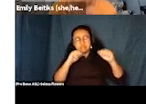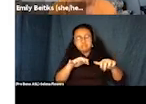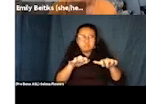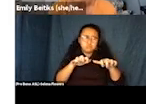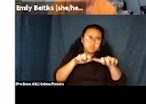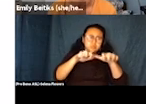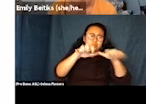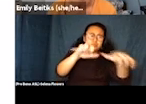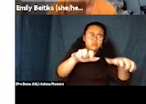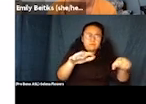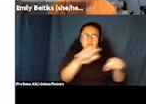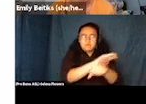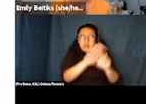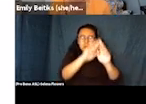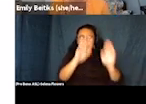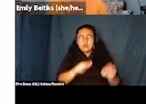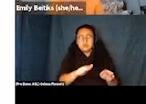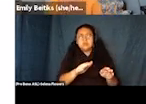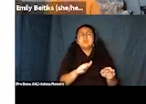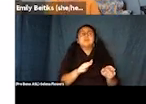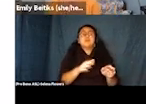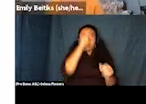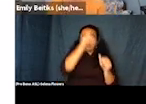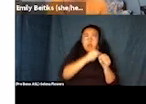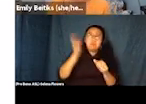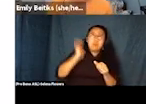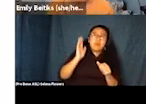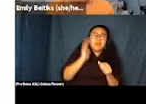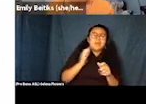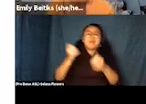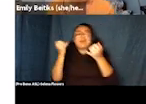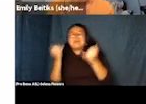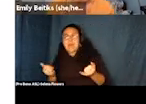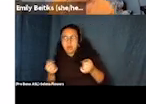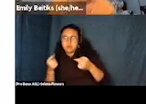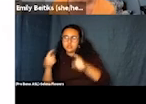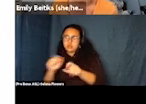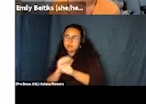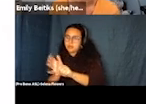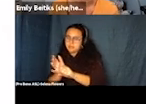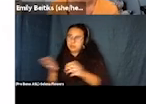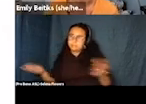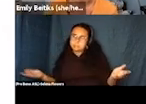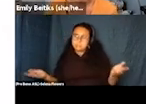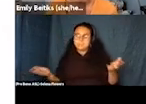there's film festivals during the pandemic. I'm going to really optimistically here share